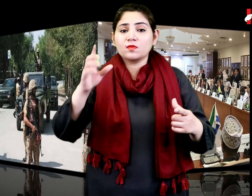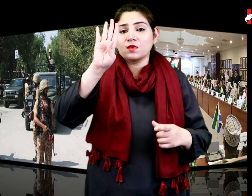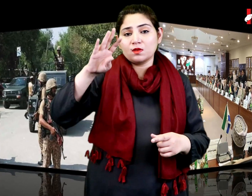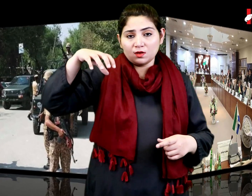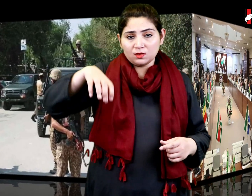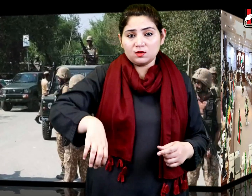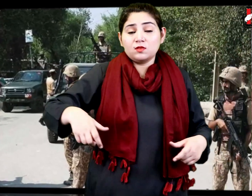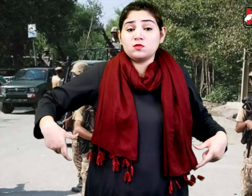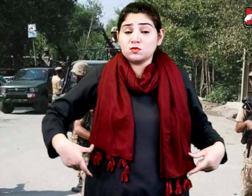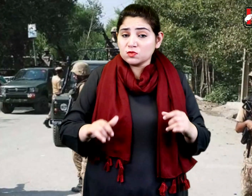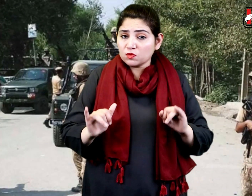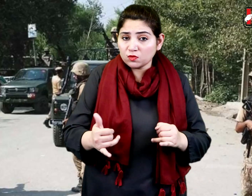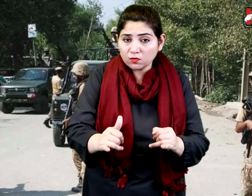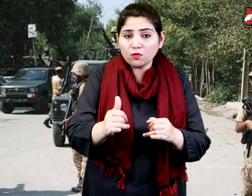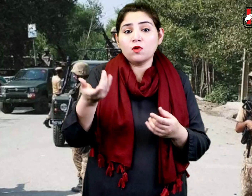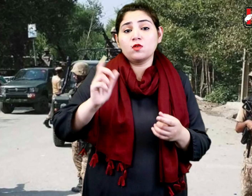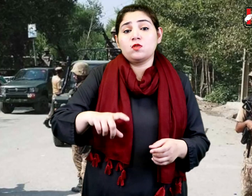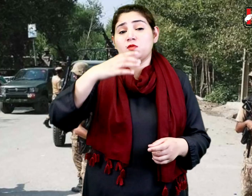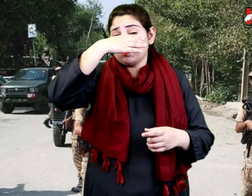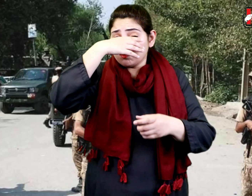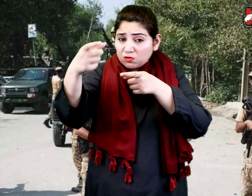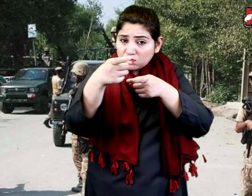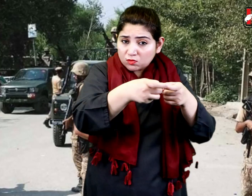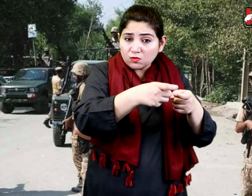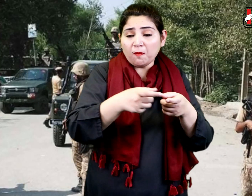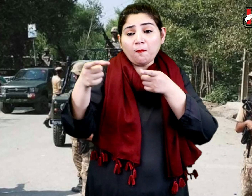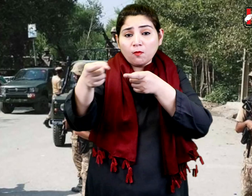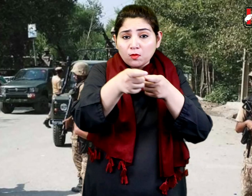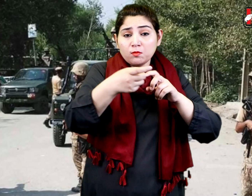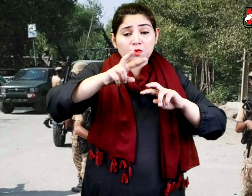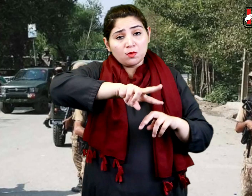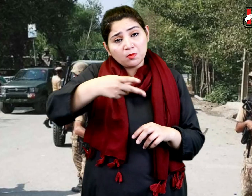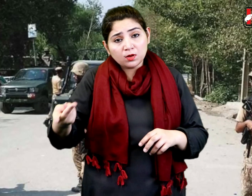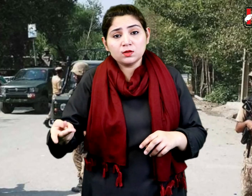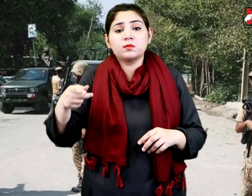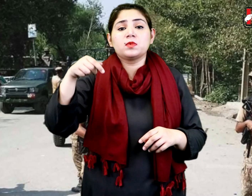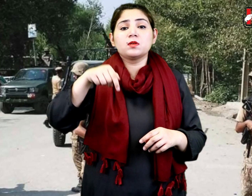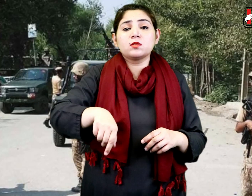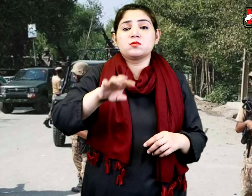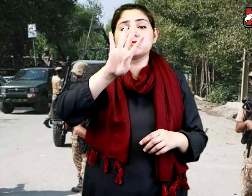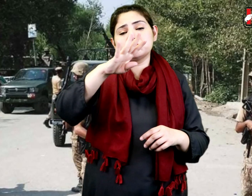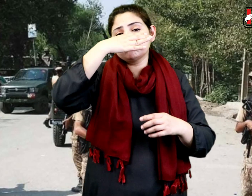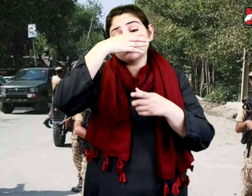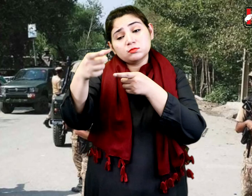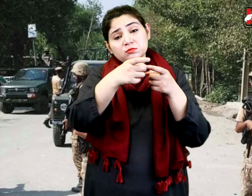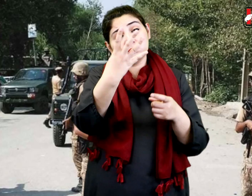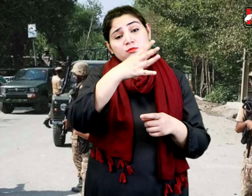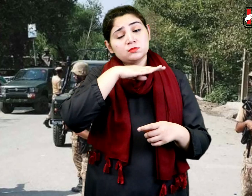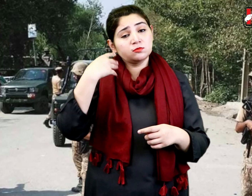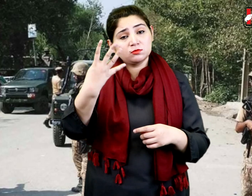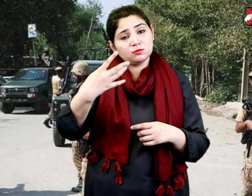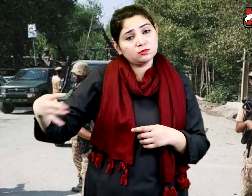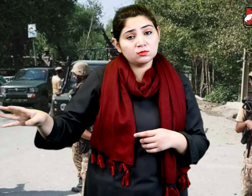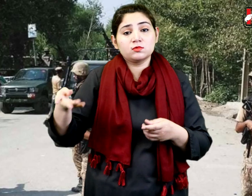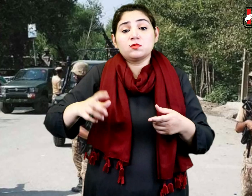Four terrorists were killed during the exchange of fire between security forces and terrorists in Bajaur,